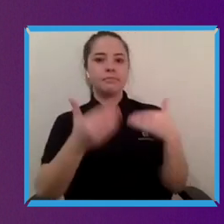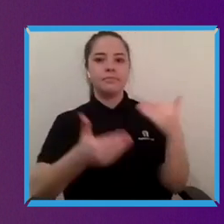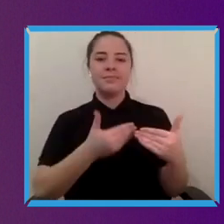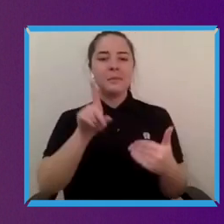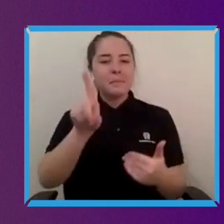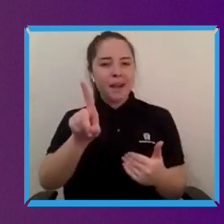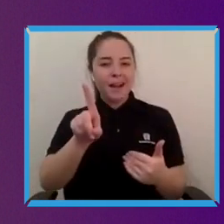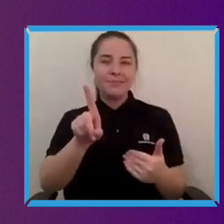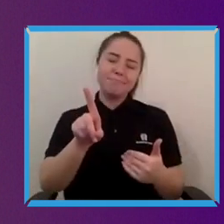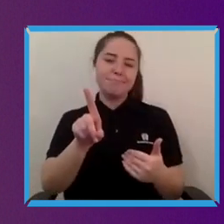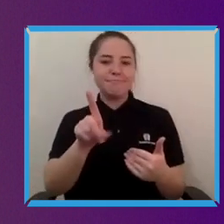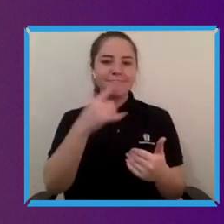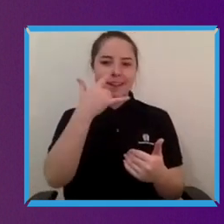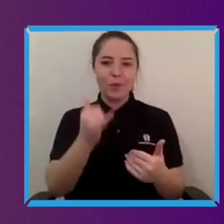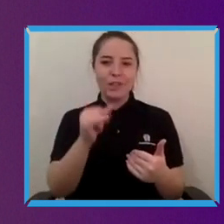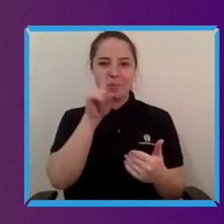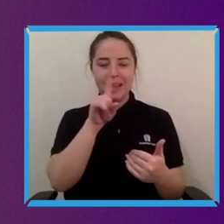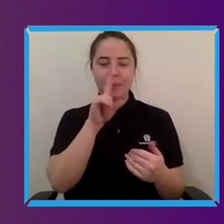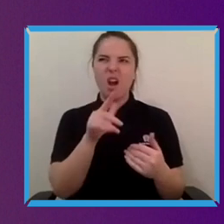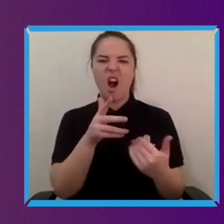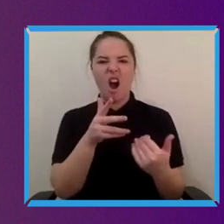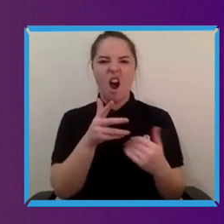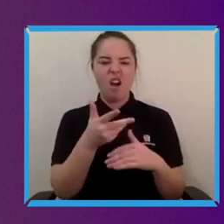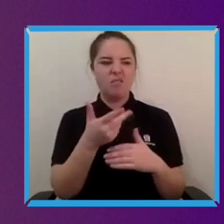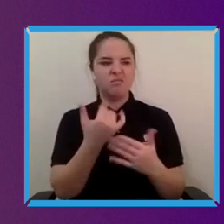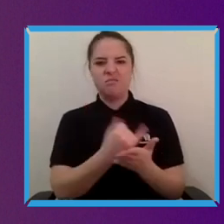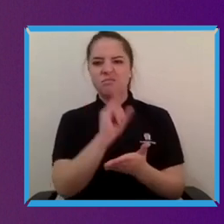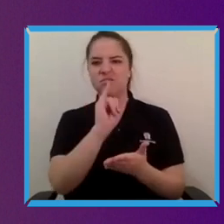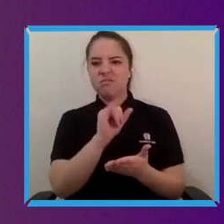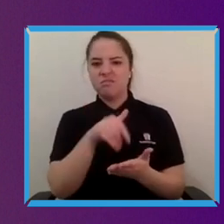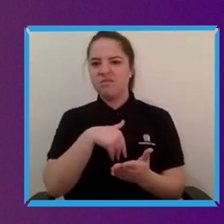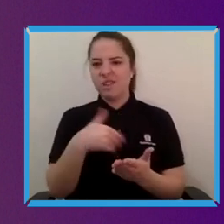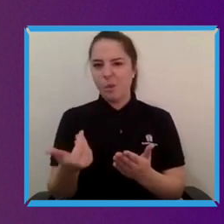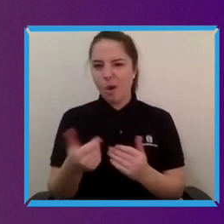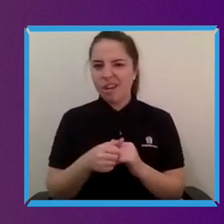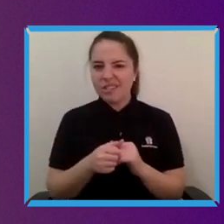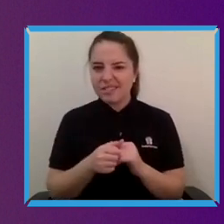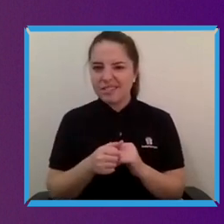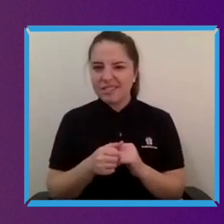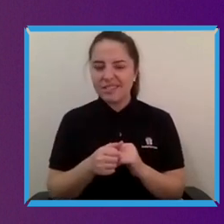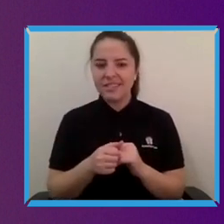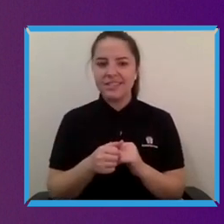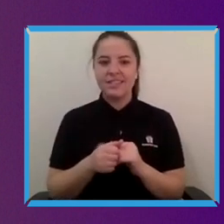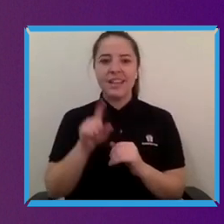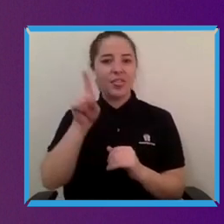I think on the whole people and organisations, institutions in particular need to feel if they change this they're in some way